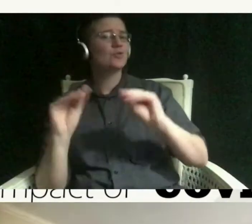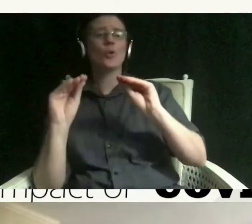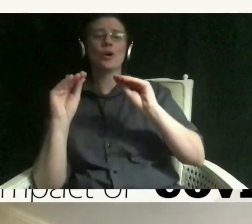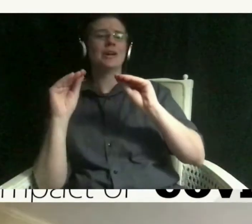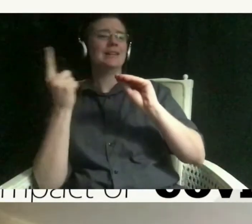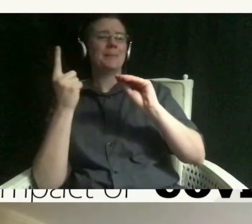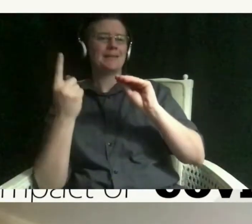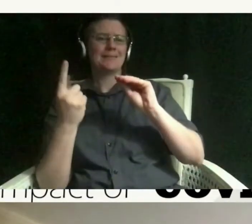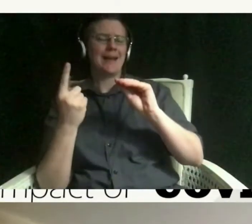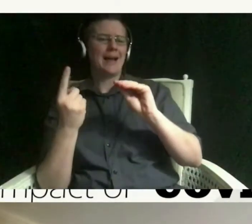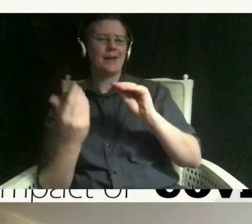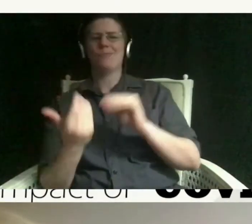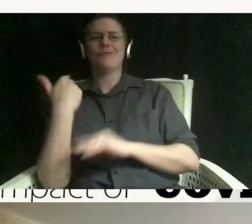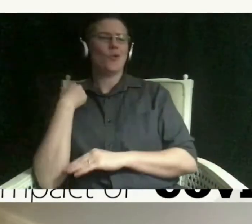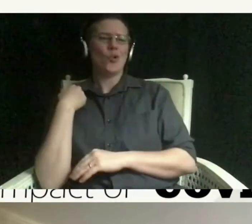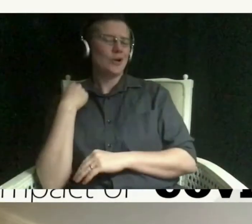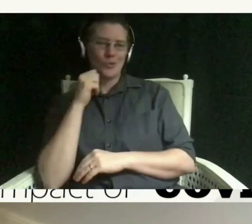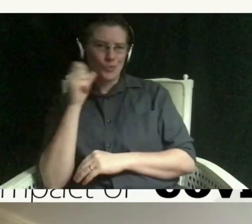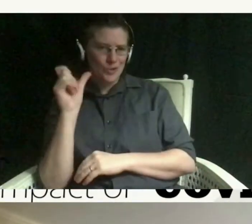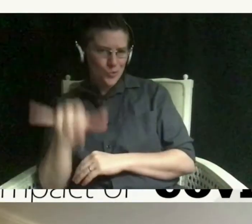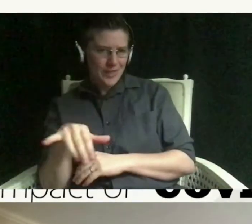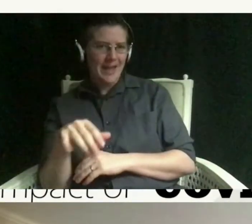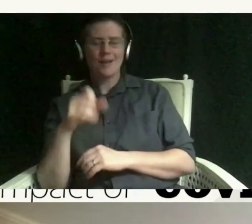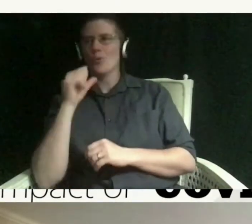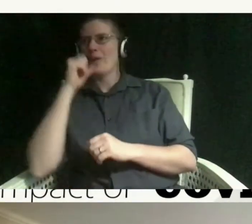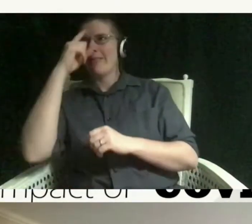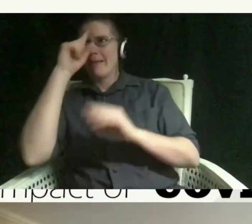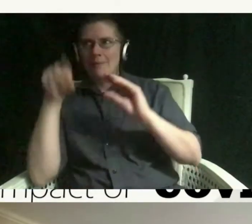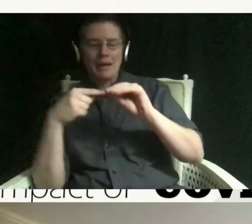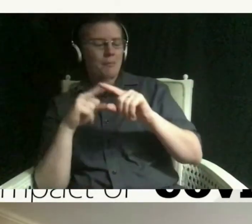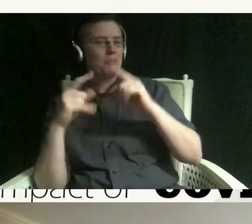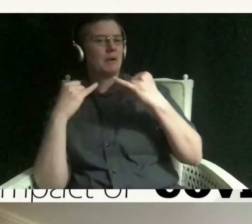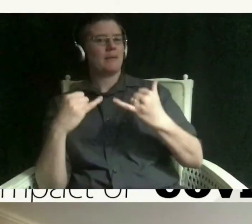would do or never think about but wow now this added a time for him to be able to get out and